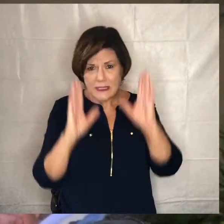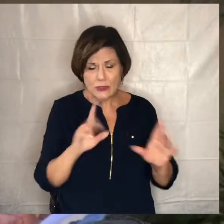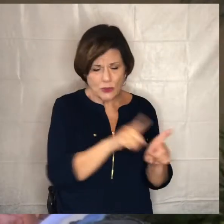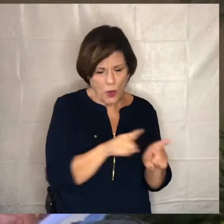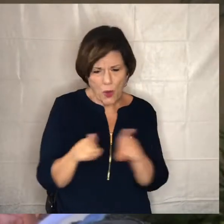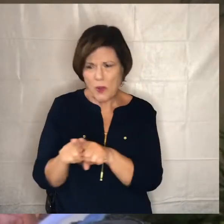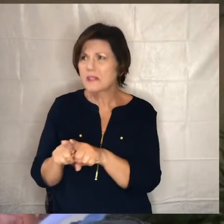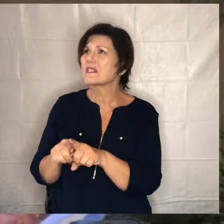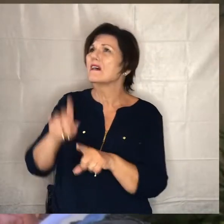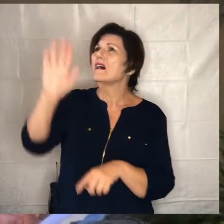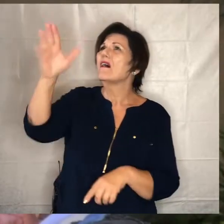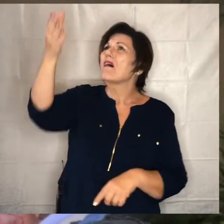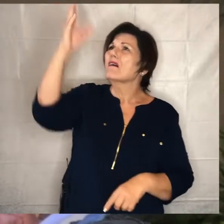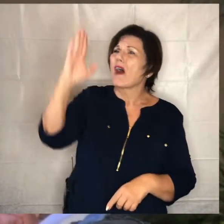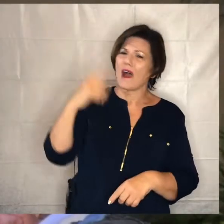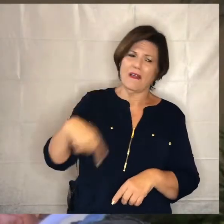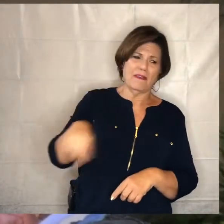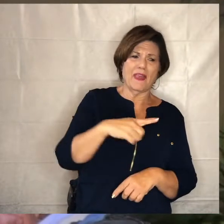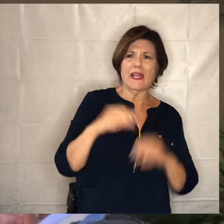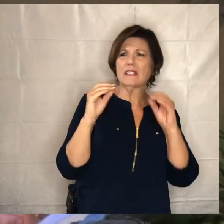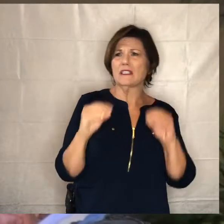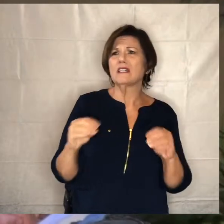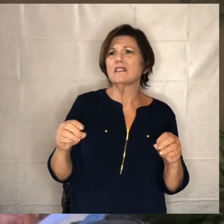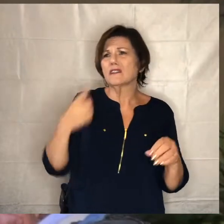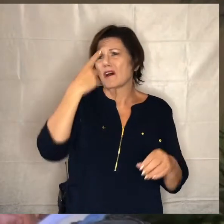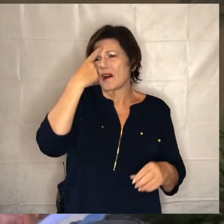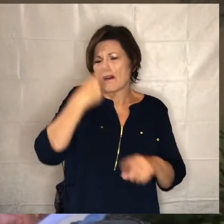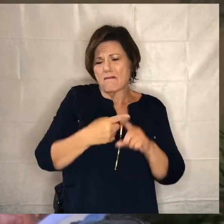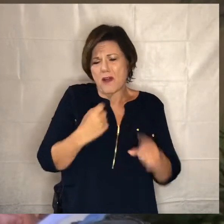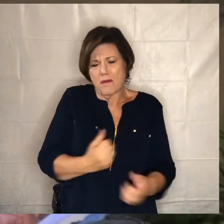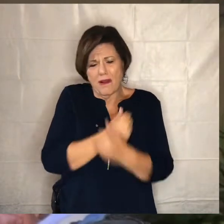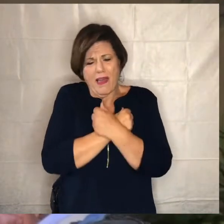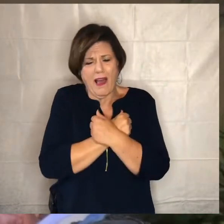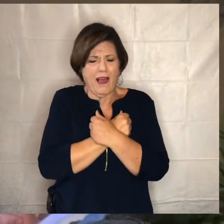uh teach out of a love and a passion to see students grow and develop and